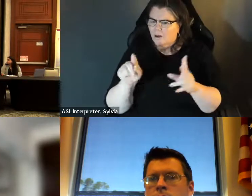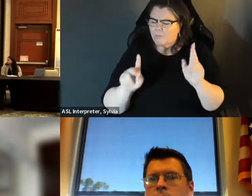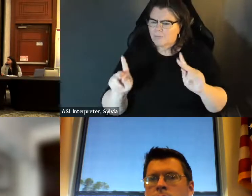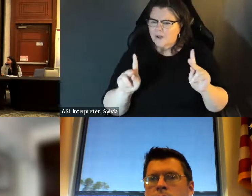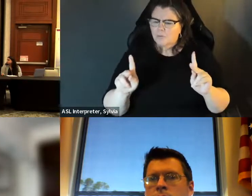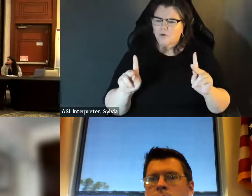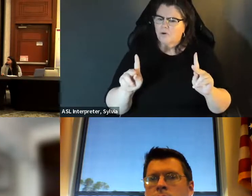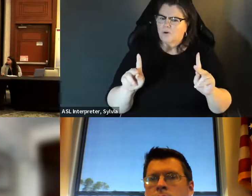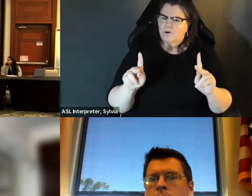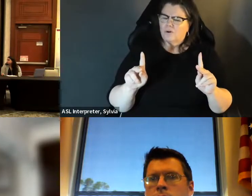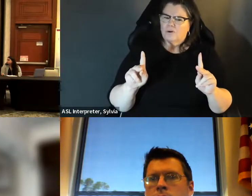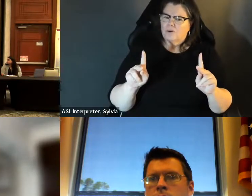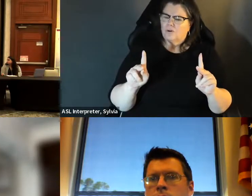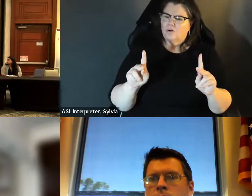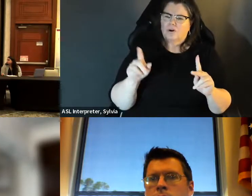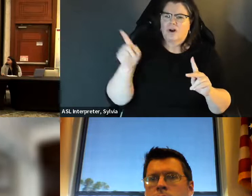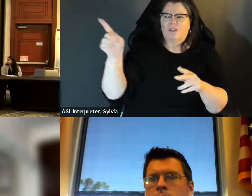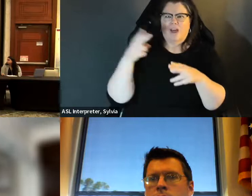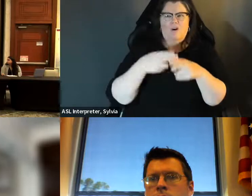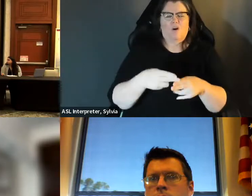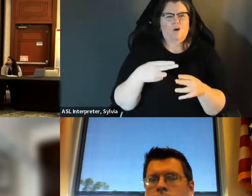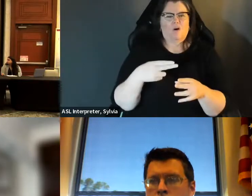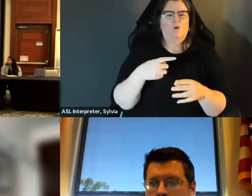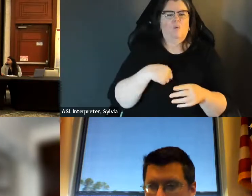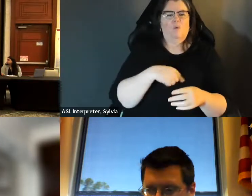the governor telling masked students at an event to take